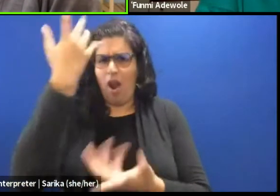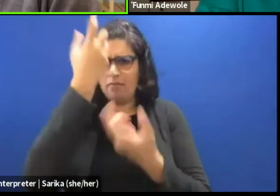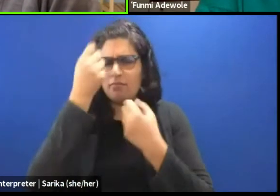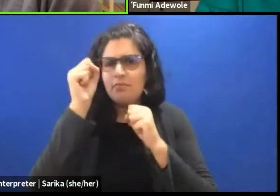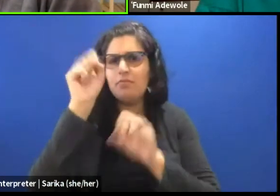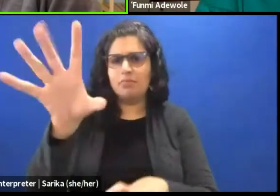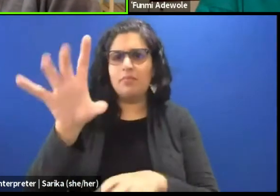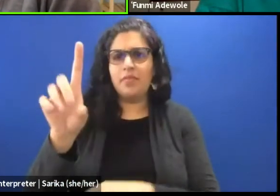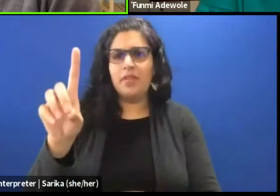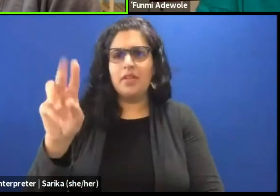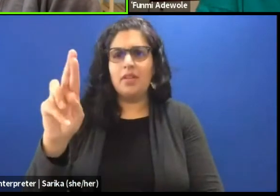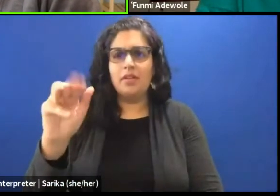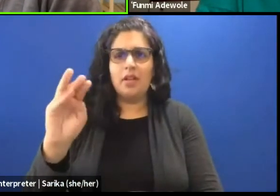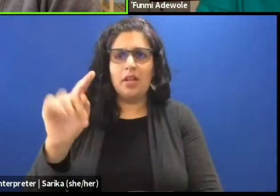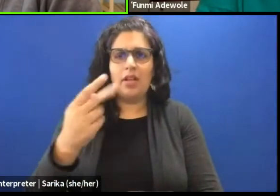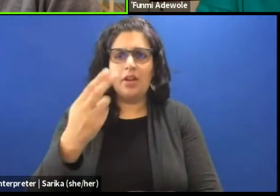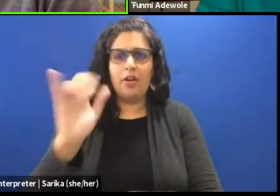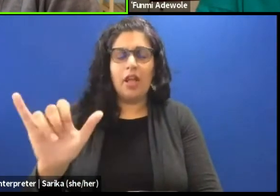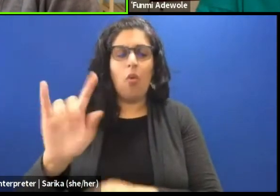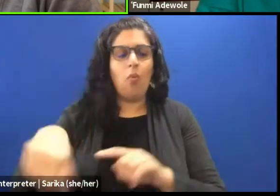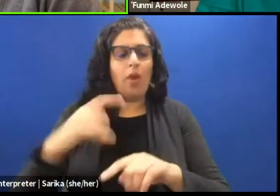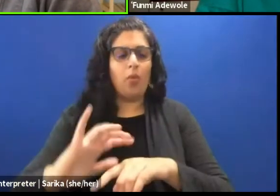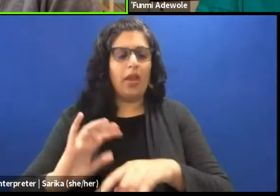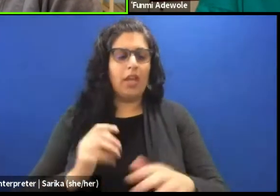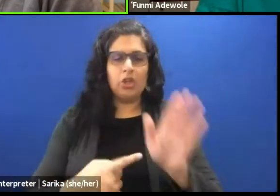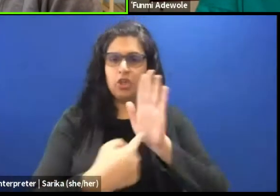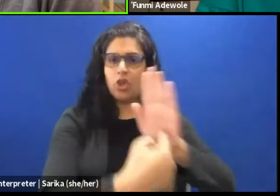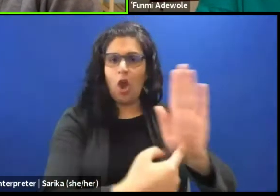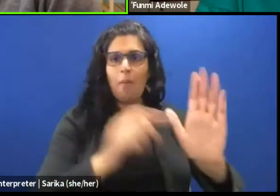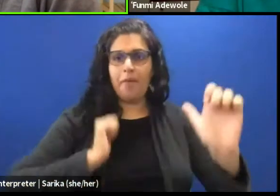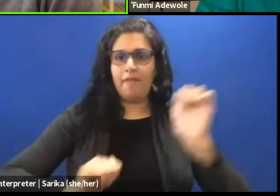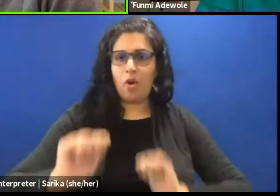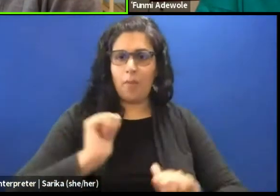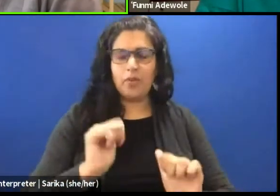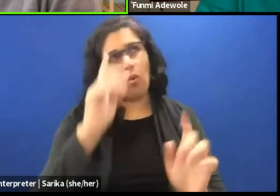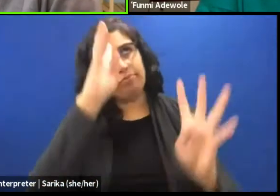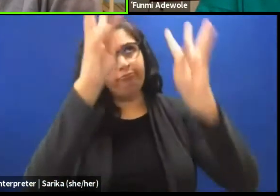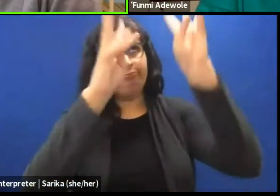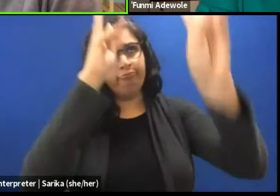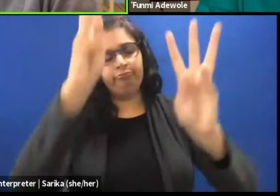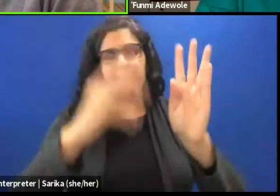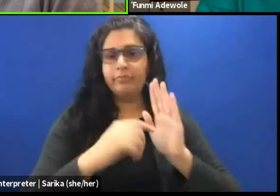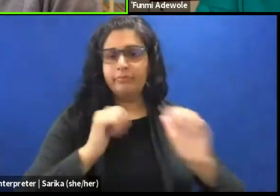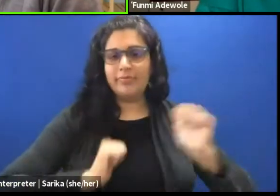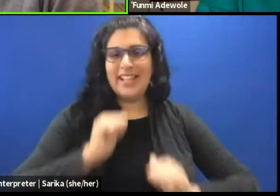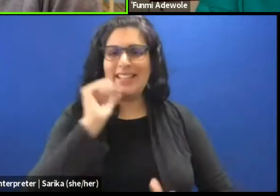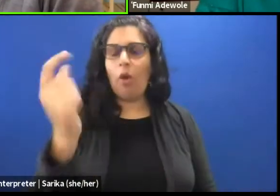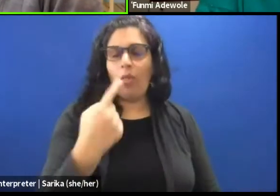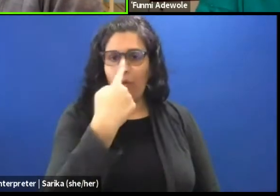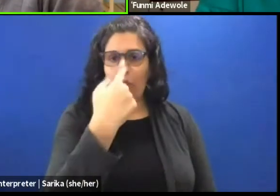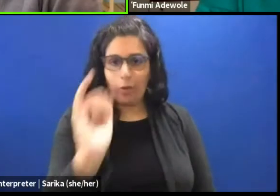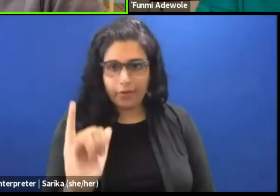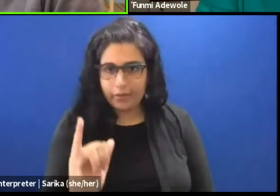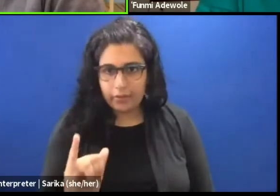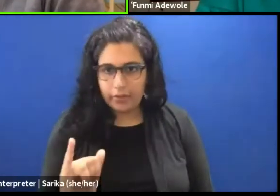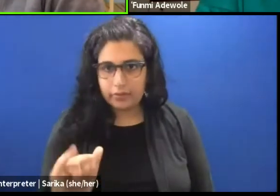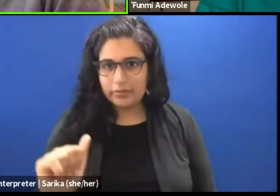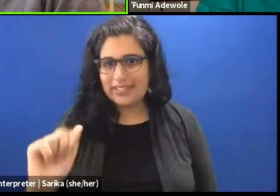when we put a piece on stage or we devise a performance, it is not just the aesthetics of it, but were mixing to use your term,